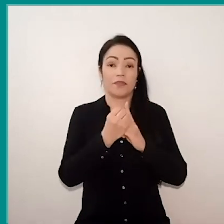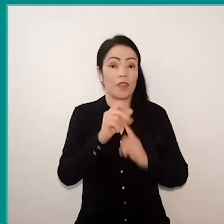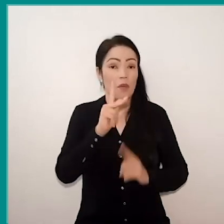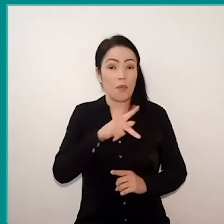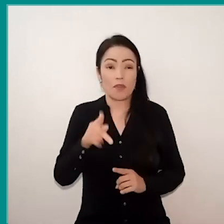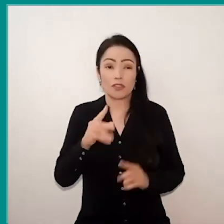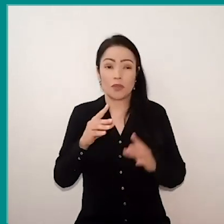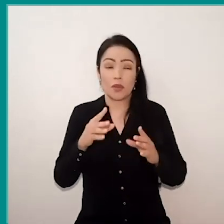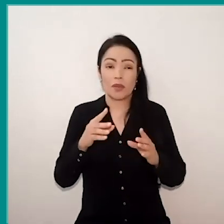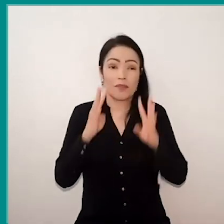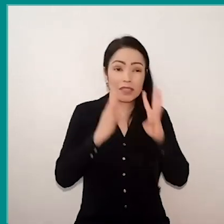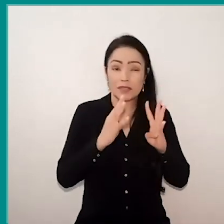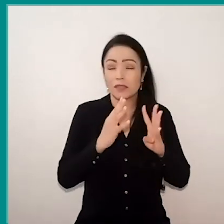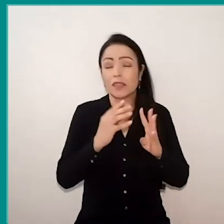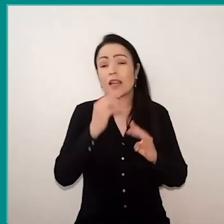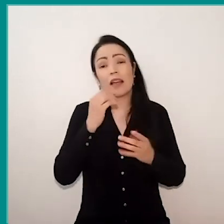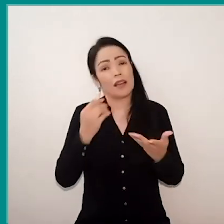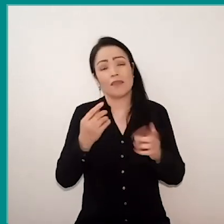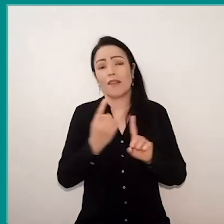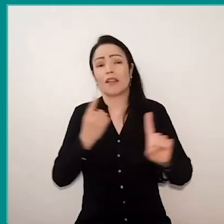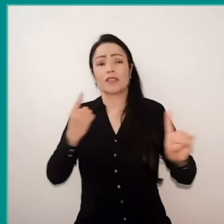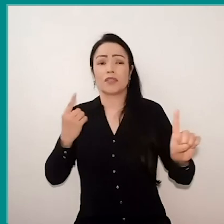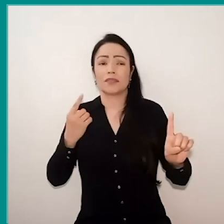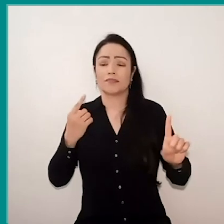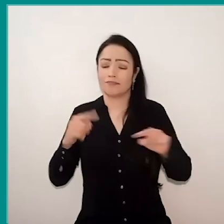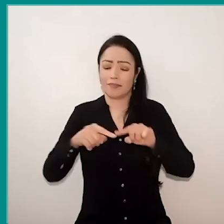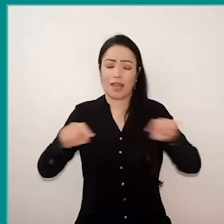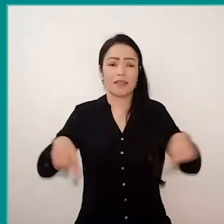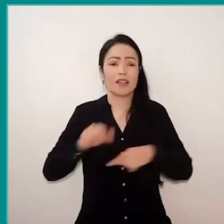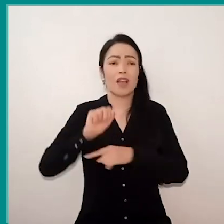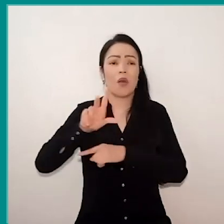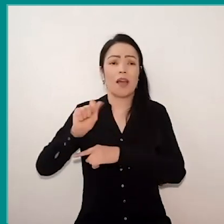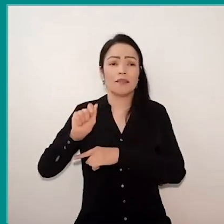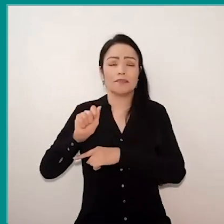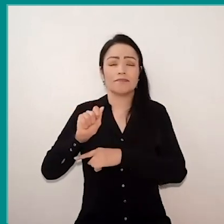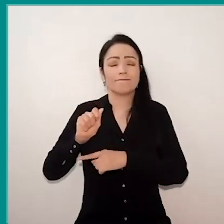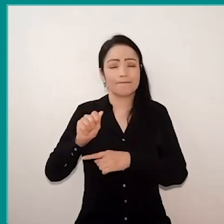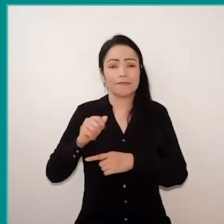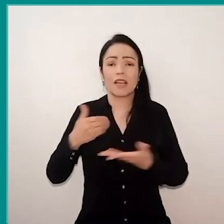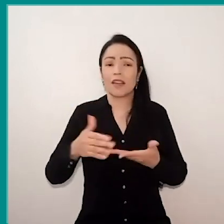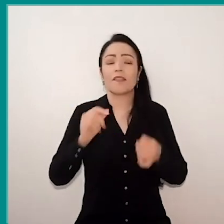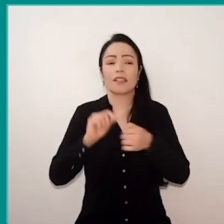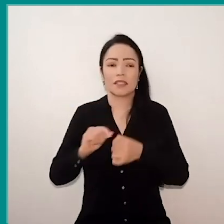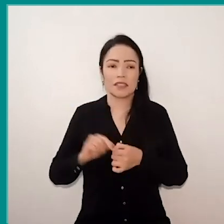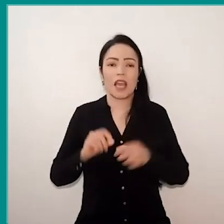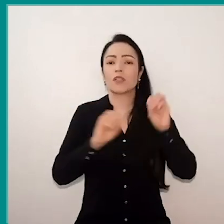he will be isolated on the island from your classroom, and the pragmatics it is the doing, it is the “maker” education itself.